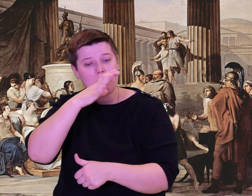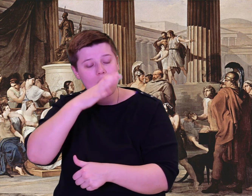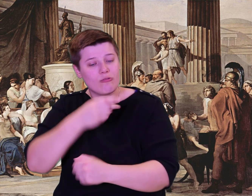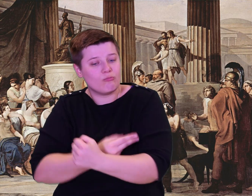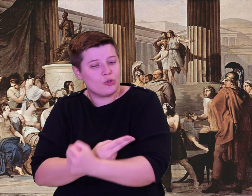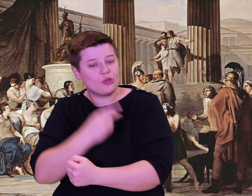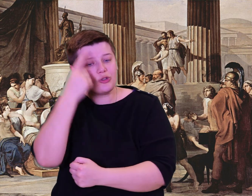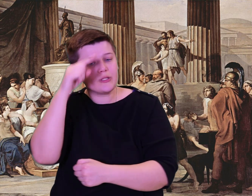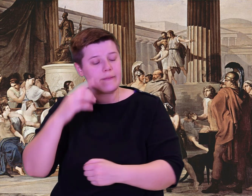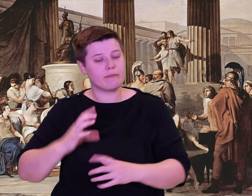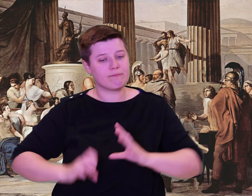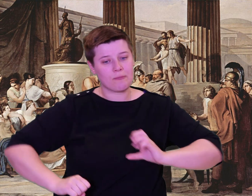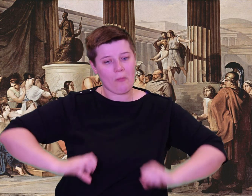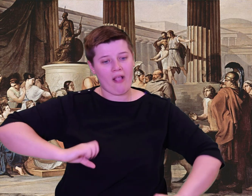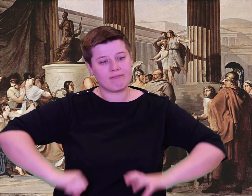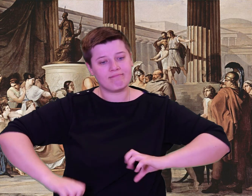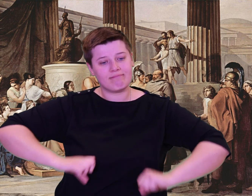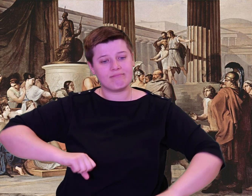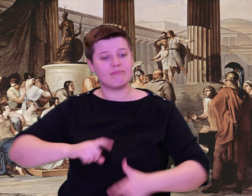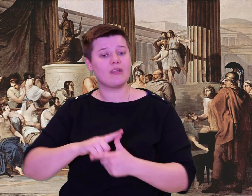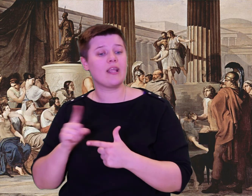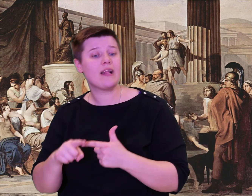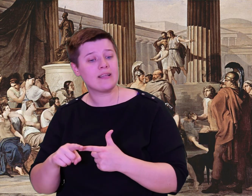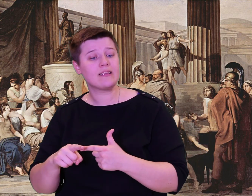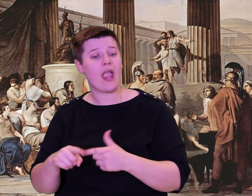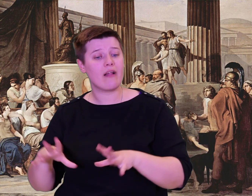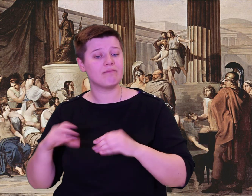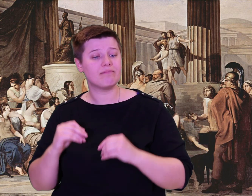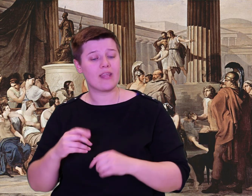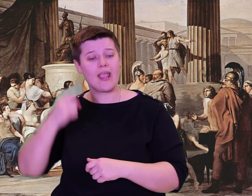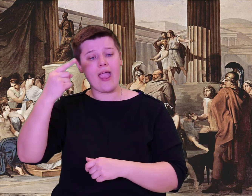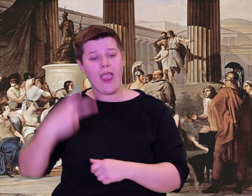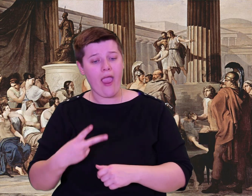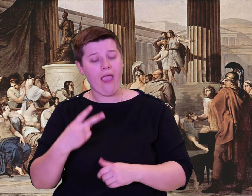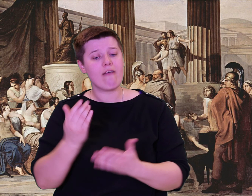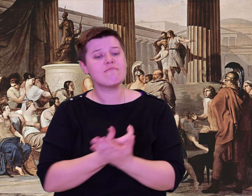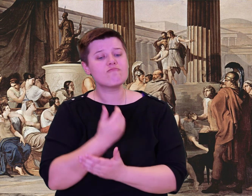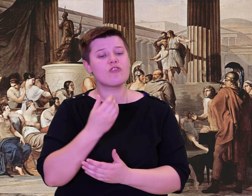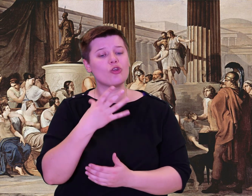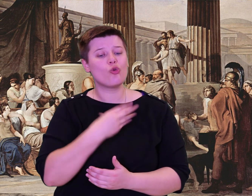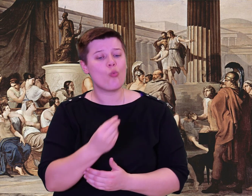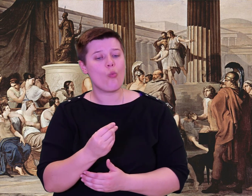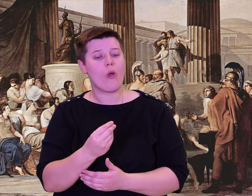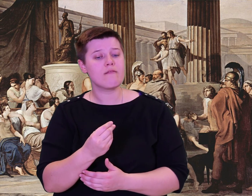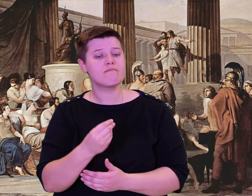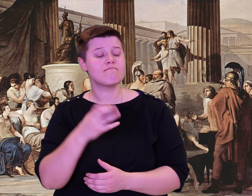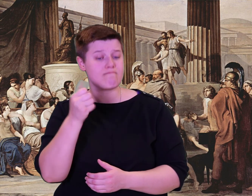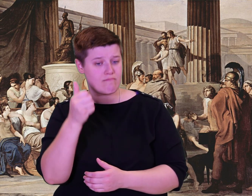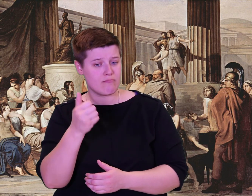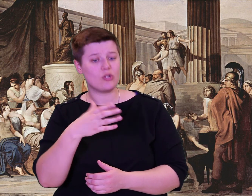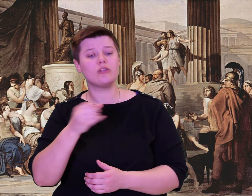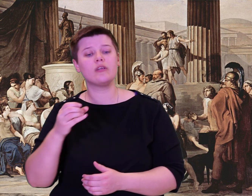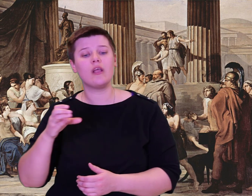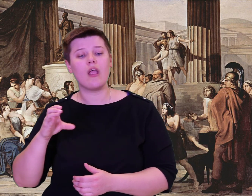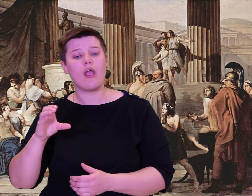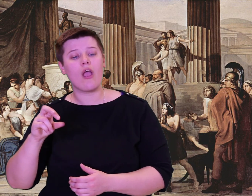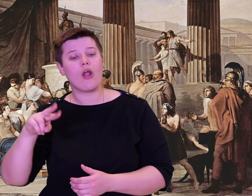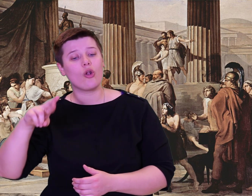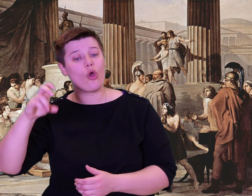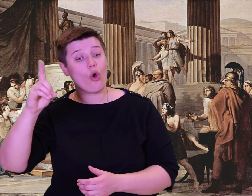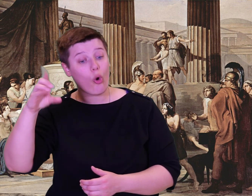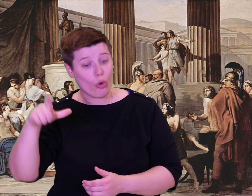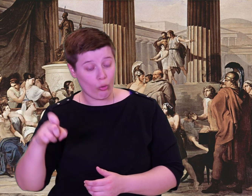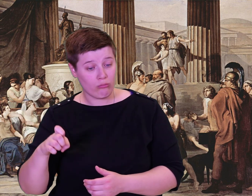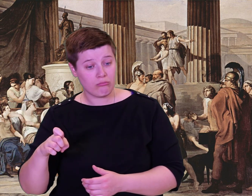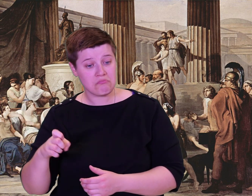he lit a fire, then looked around and saw us. 'Strangers! Who are you? Where